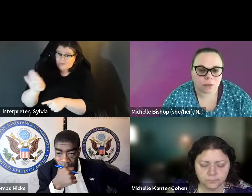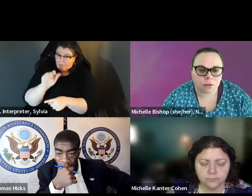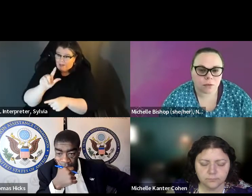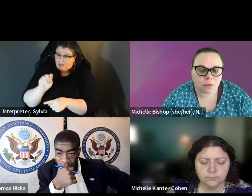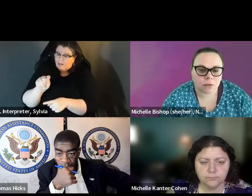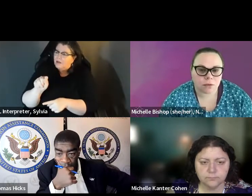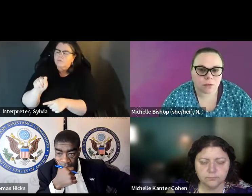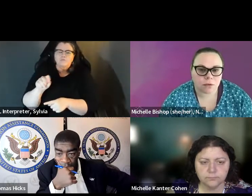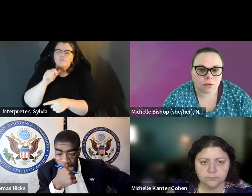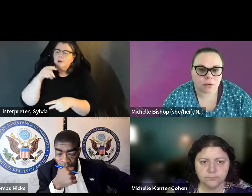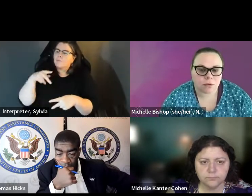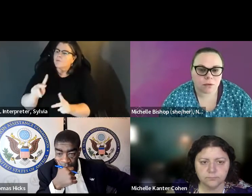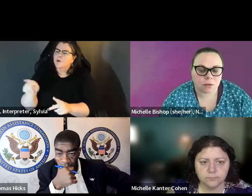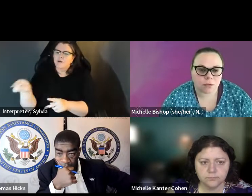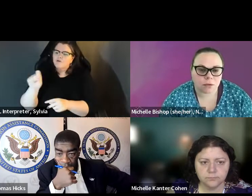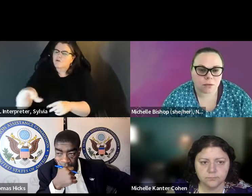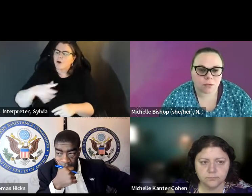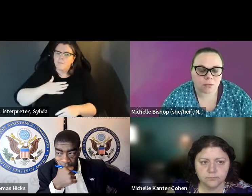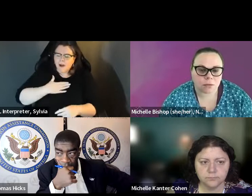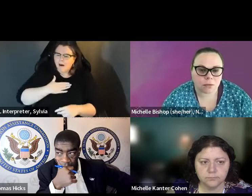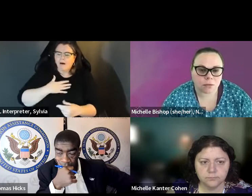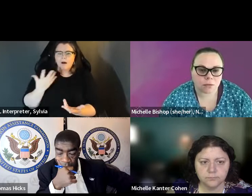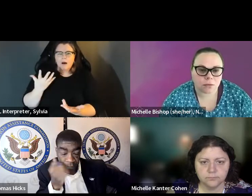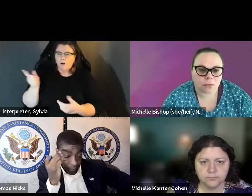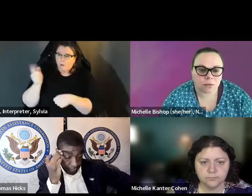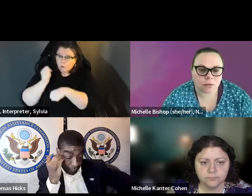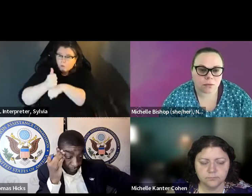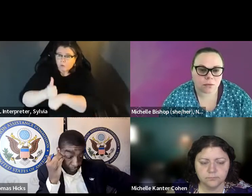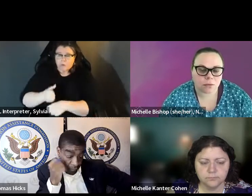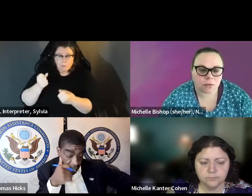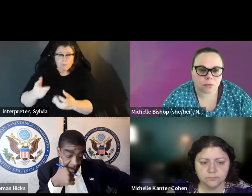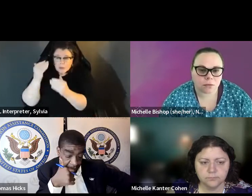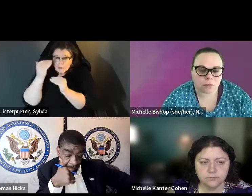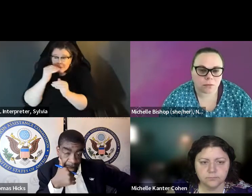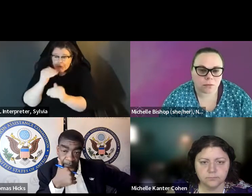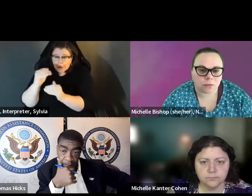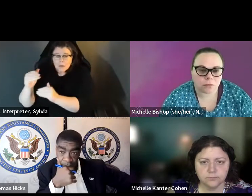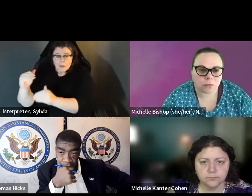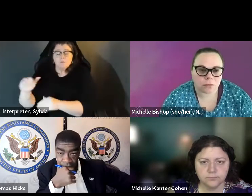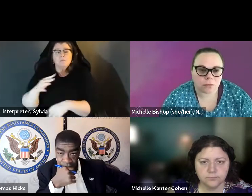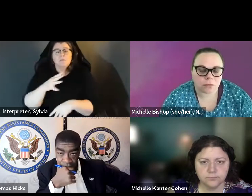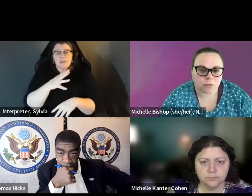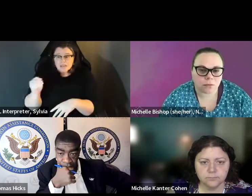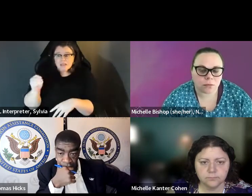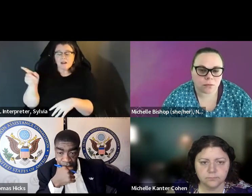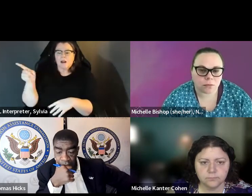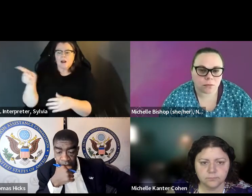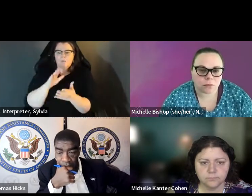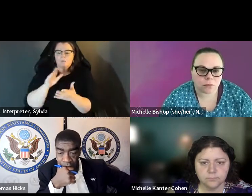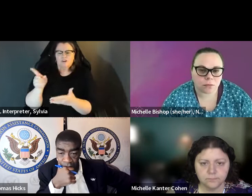now, if the person of your choice has already returned, Friends, ballots, they can't help you return yours. are return yours. So they 've limited who you can choose to help you return your ballot . On top that, with 52, they